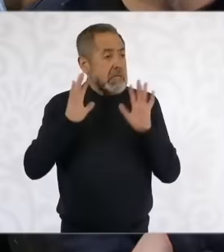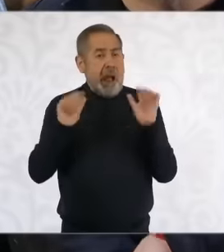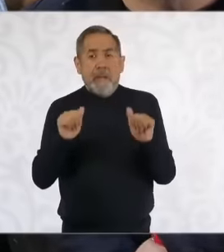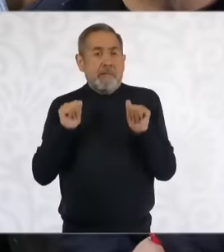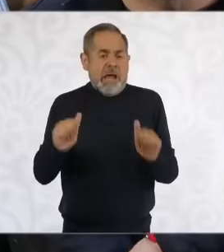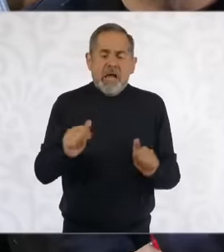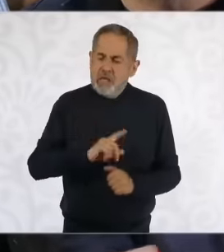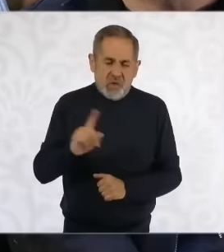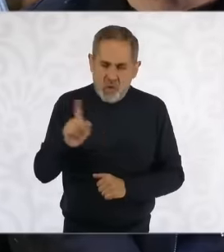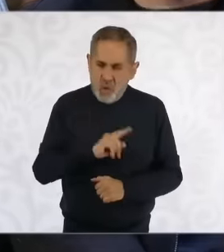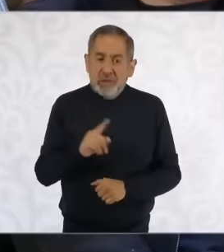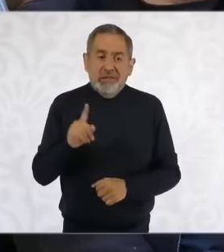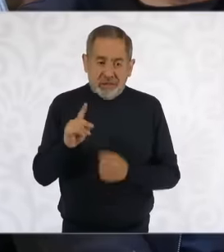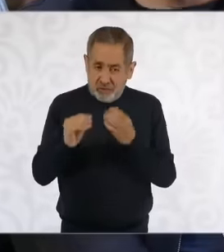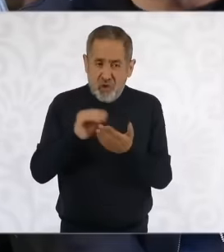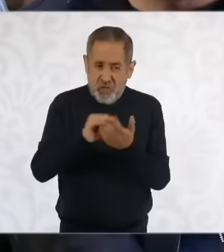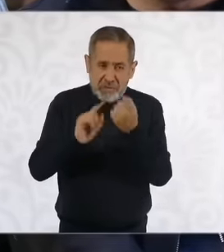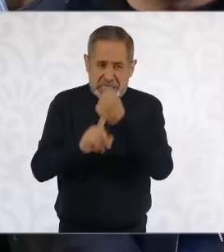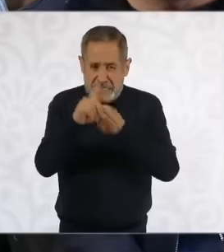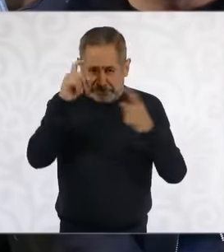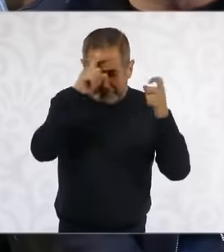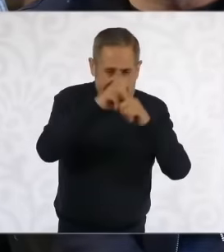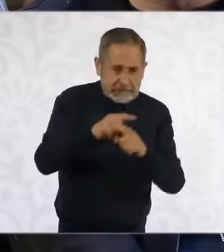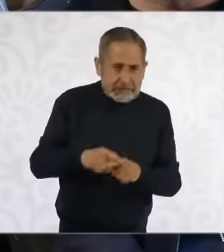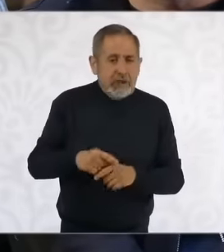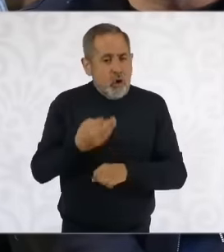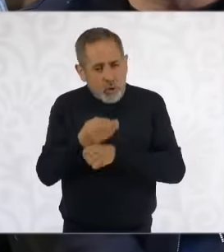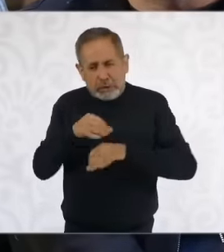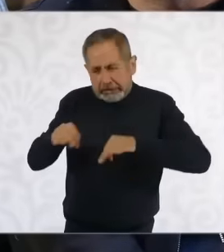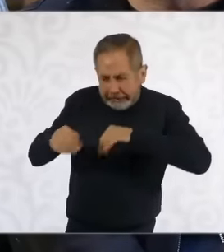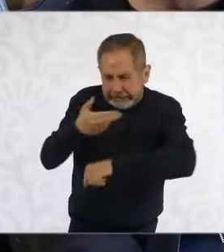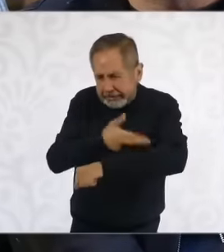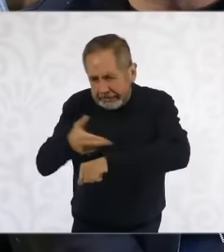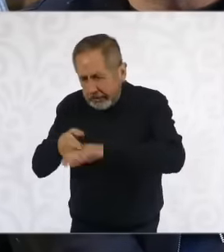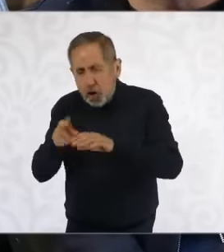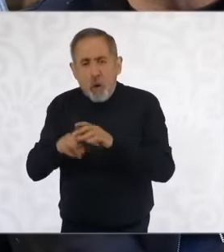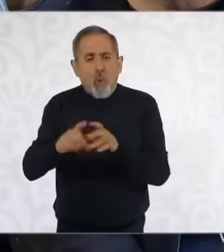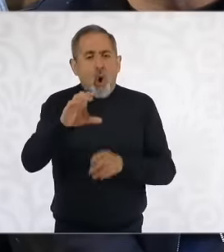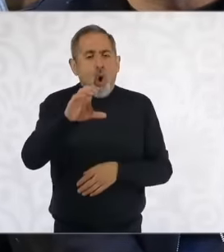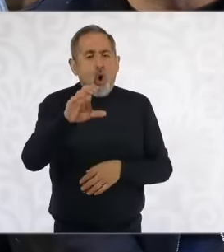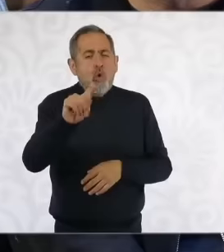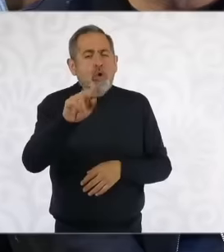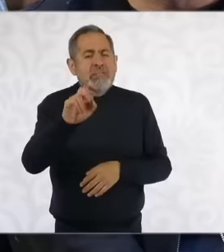working on a series of strategies to reduce dependence on the Cutzamala system and ensure